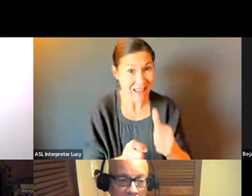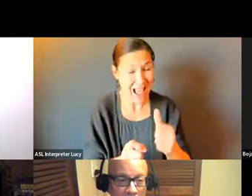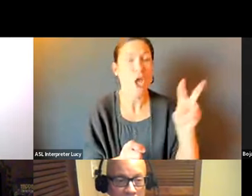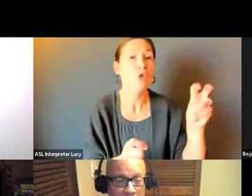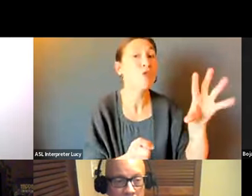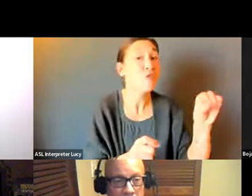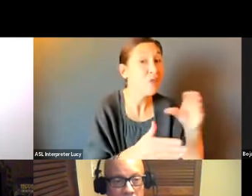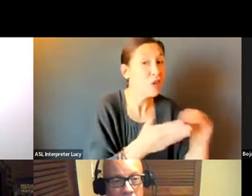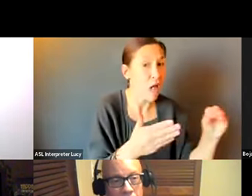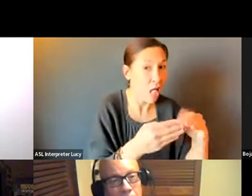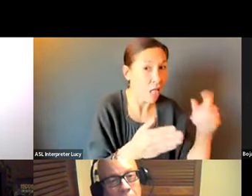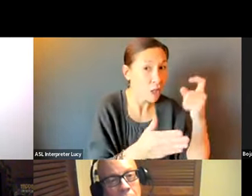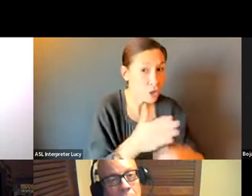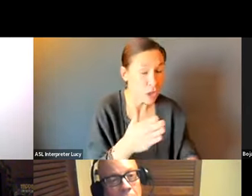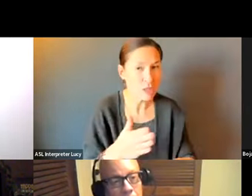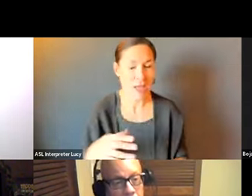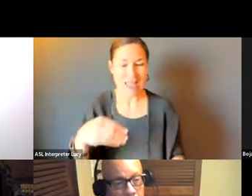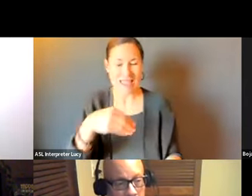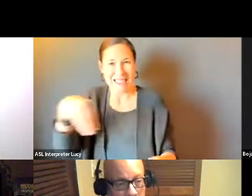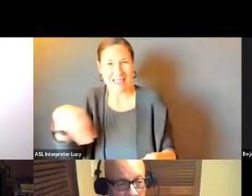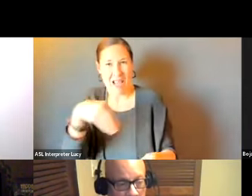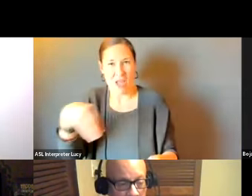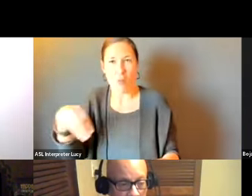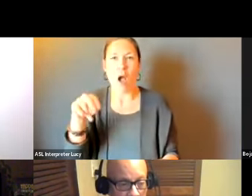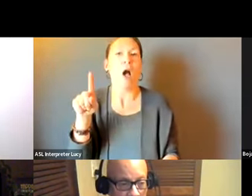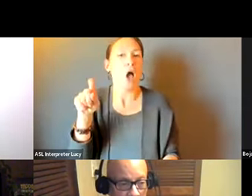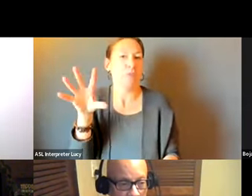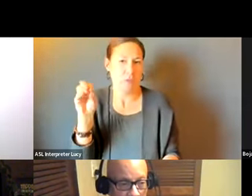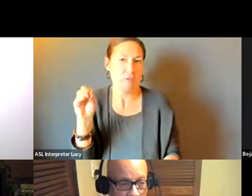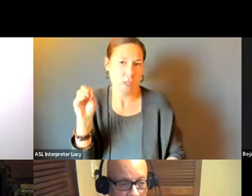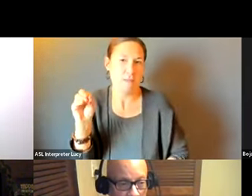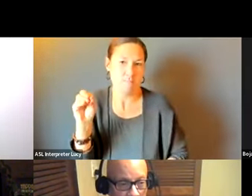CURB RAMP SECTIONS ARE $250. NOT $150. $150 FOR SIDEWALK AND $250 FOR